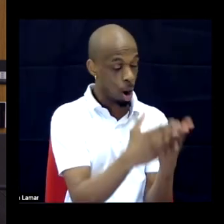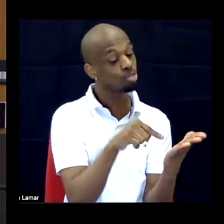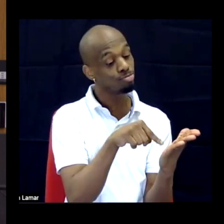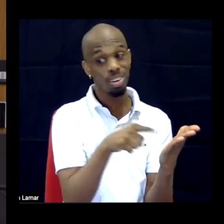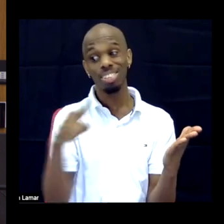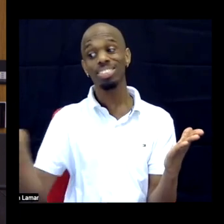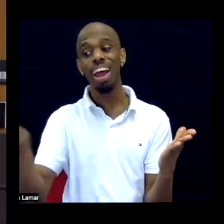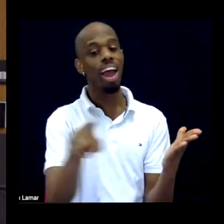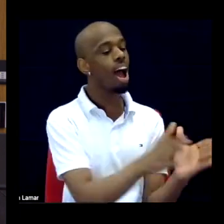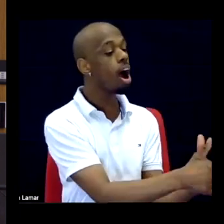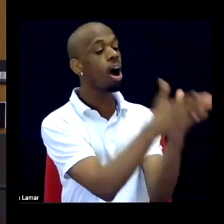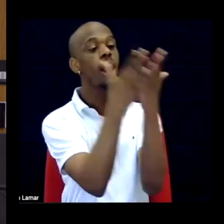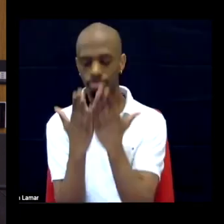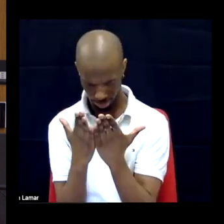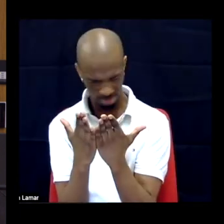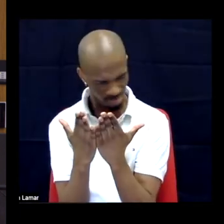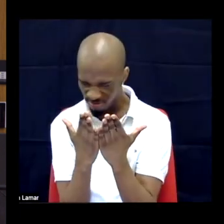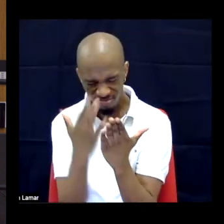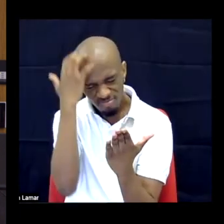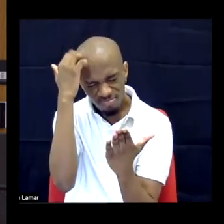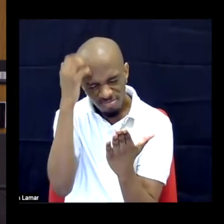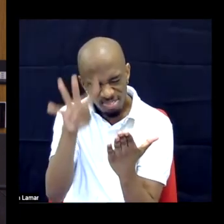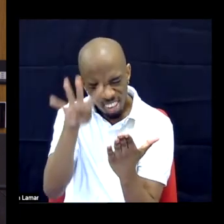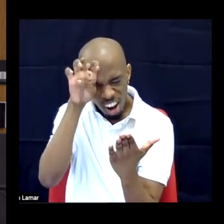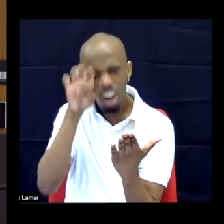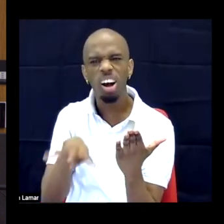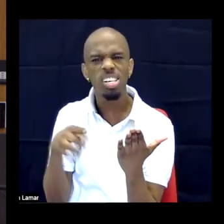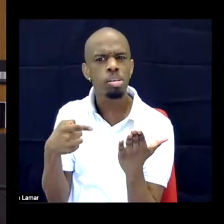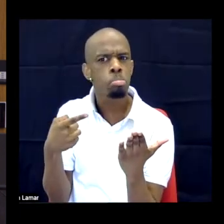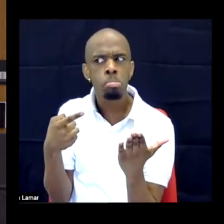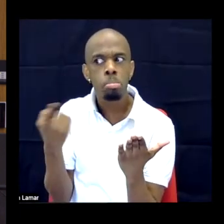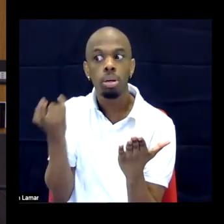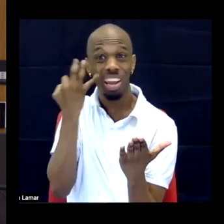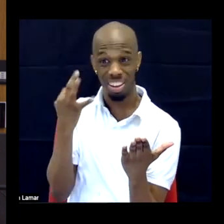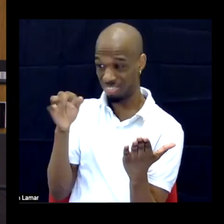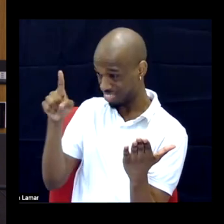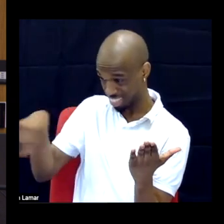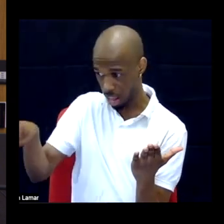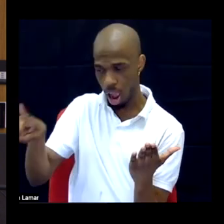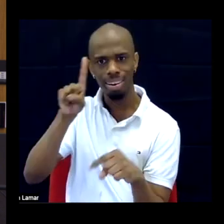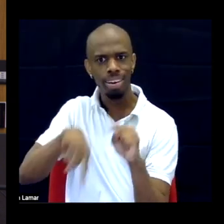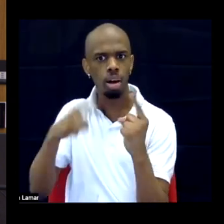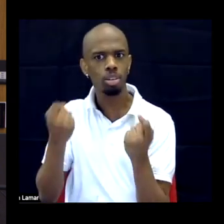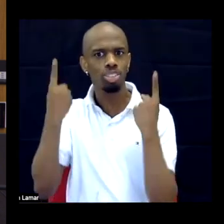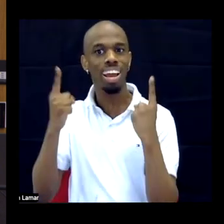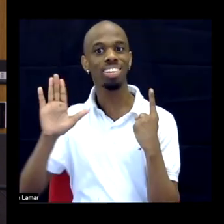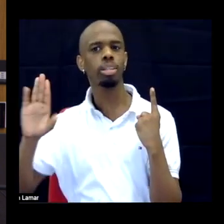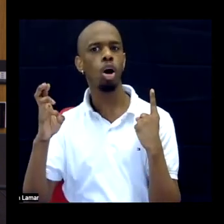It's an absolute failure if they can't see and understand their own quotes and representations in this book.